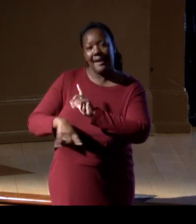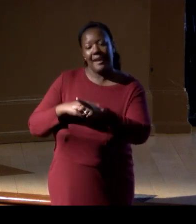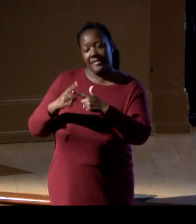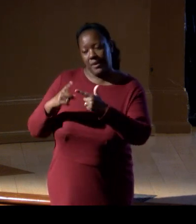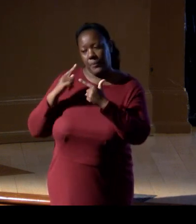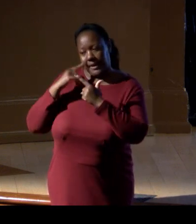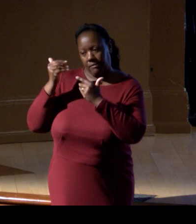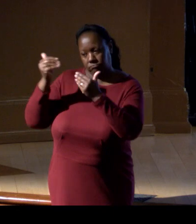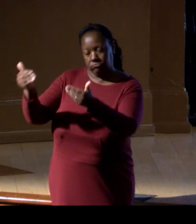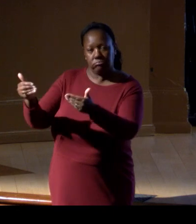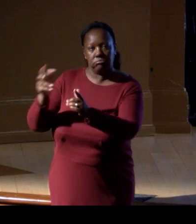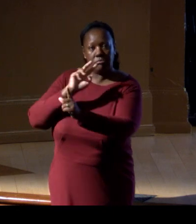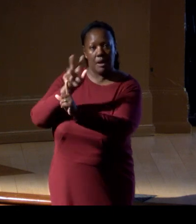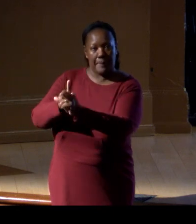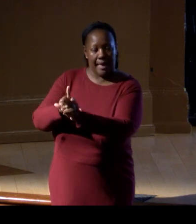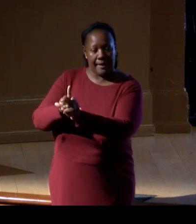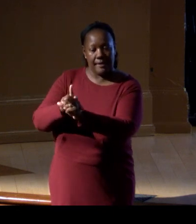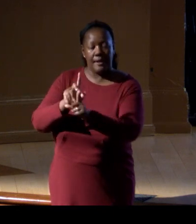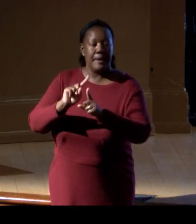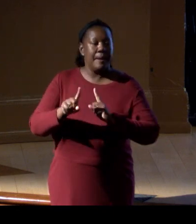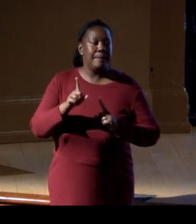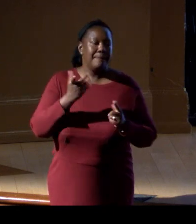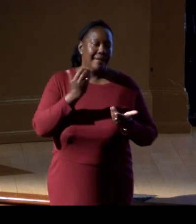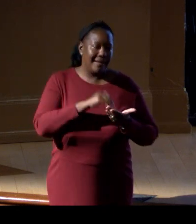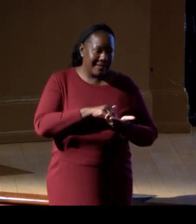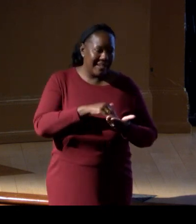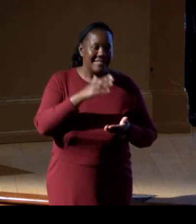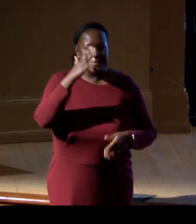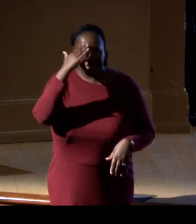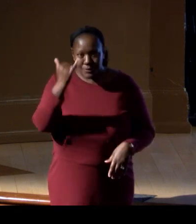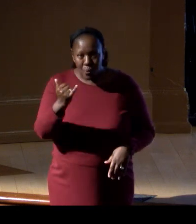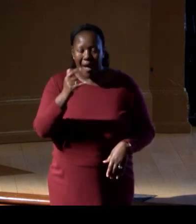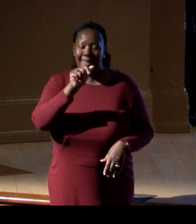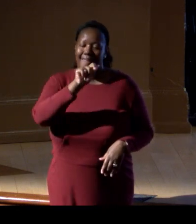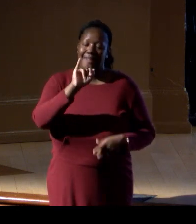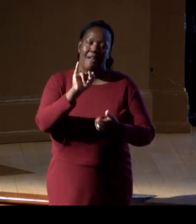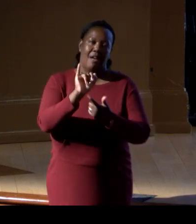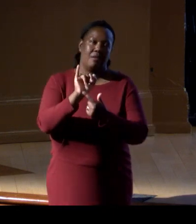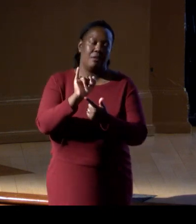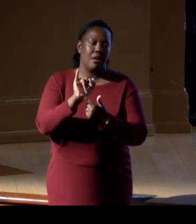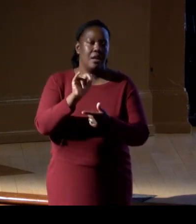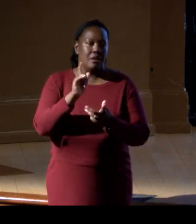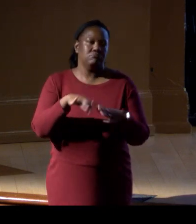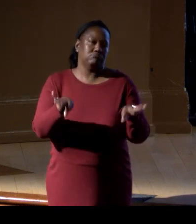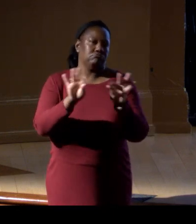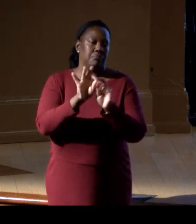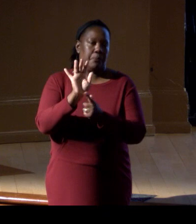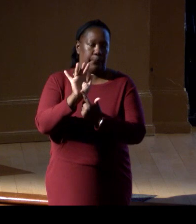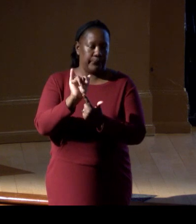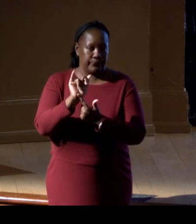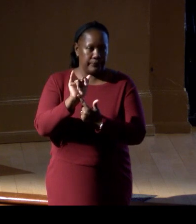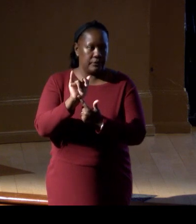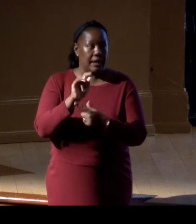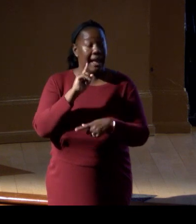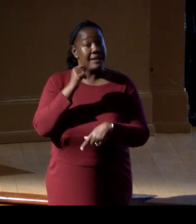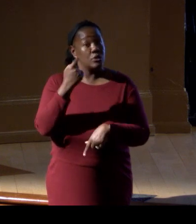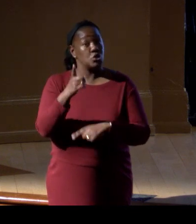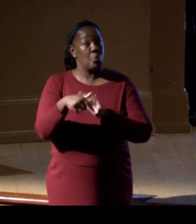But this, it would, this is where AI comes in, I think, and this is just one very particular example,